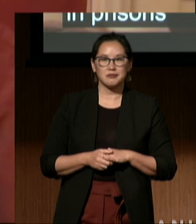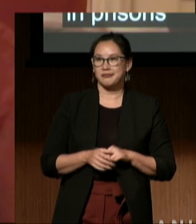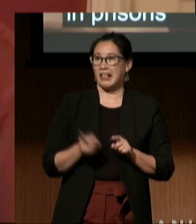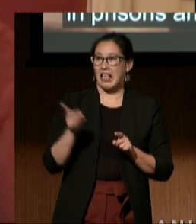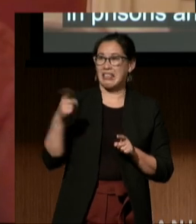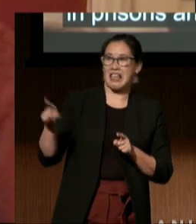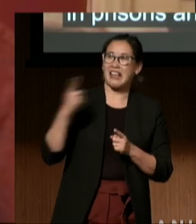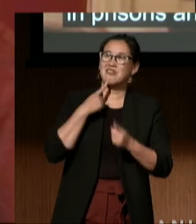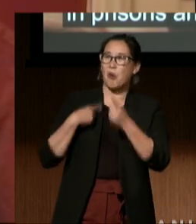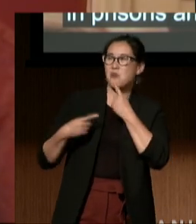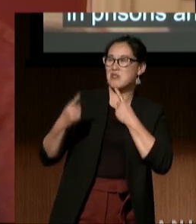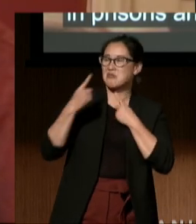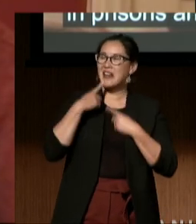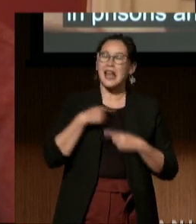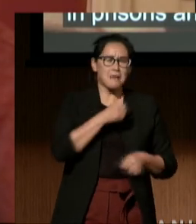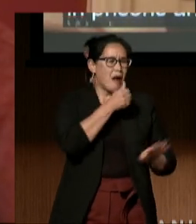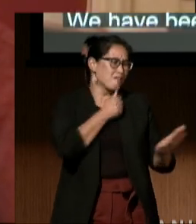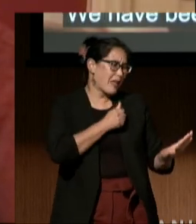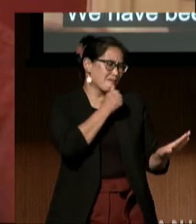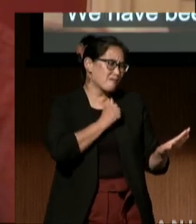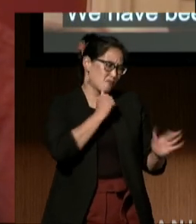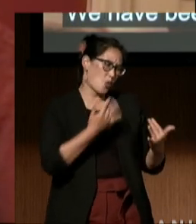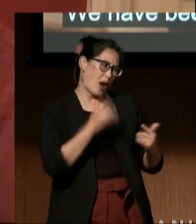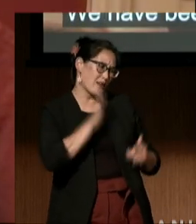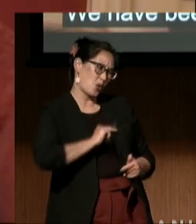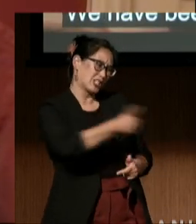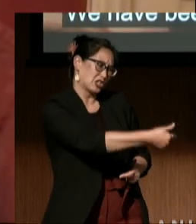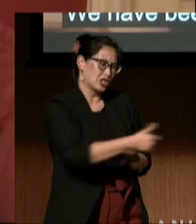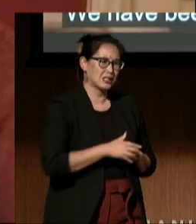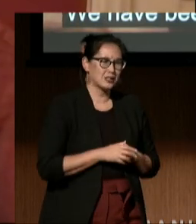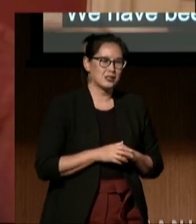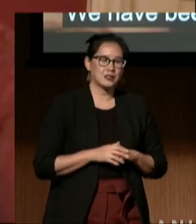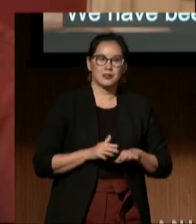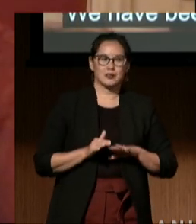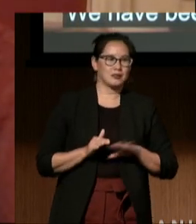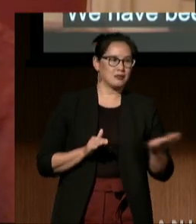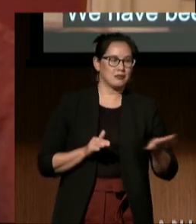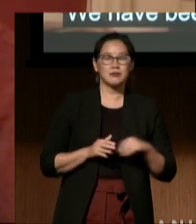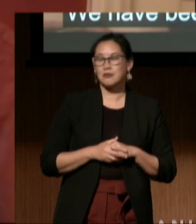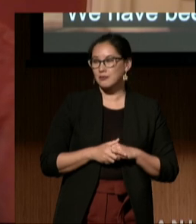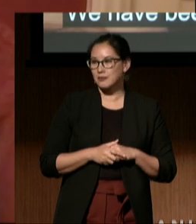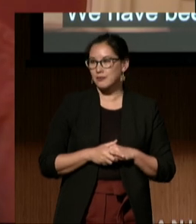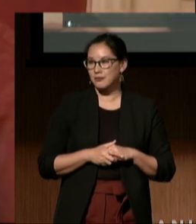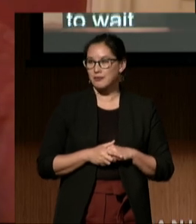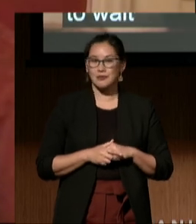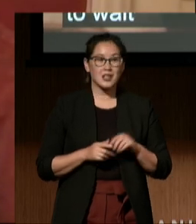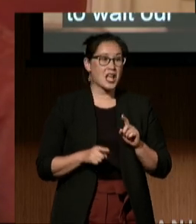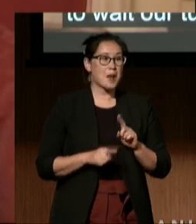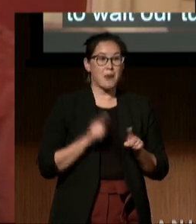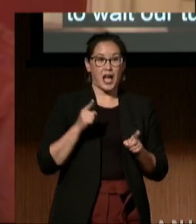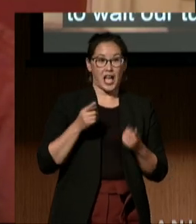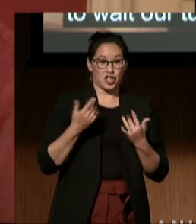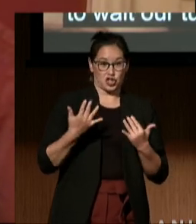to be patient and to wait our turn. But justice delayed is justice denied,